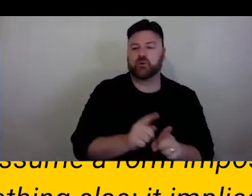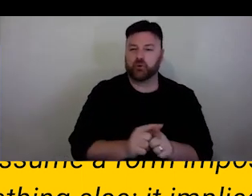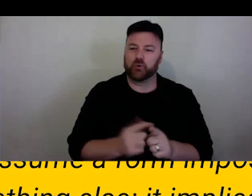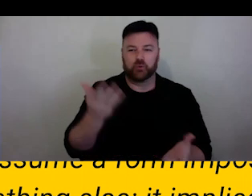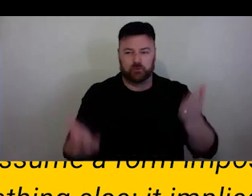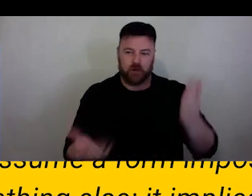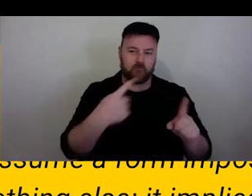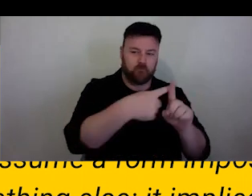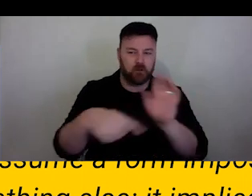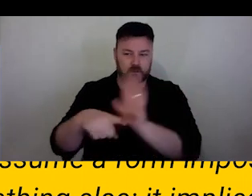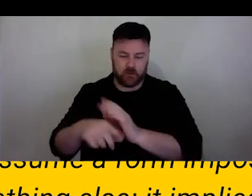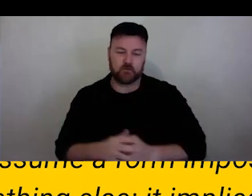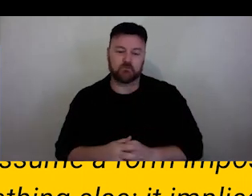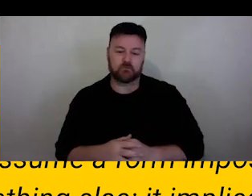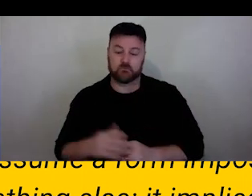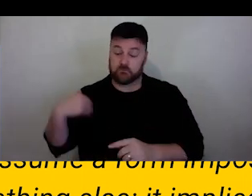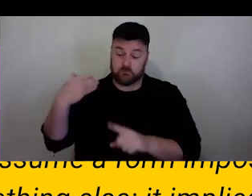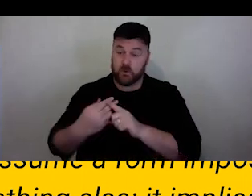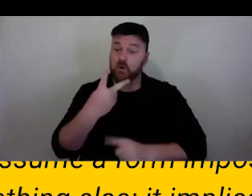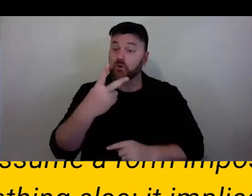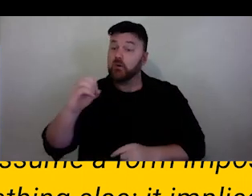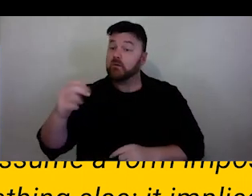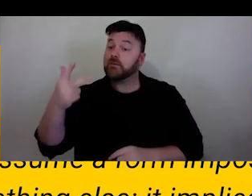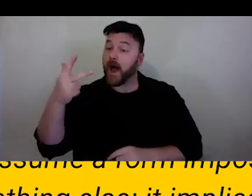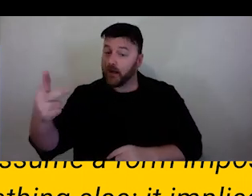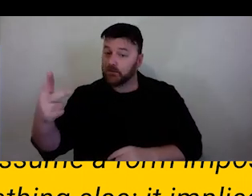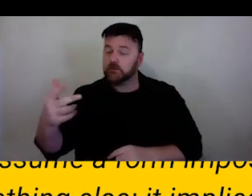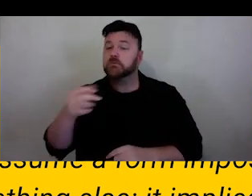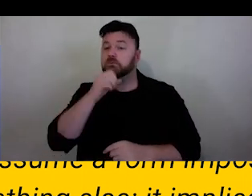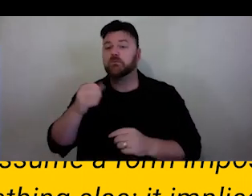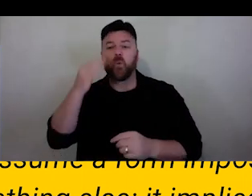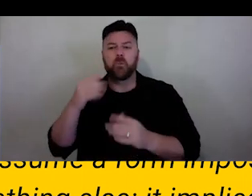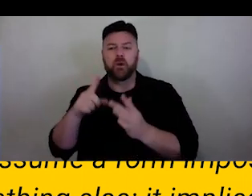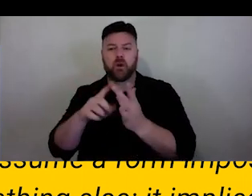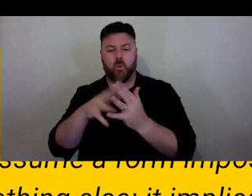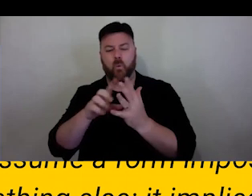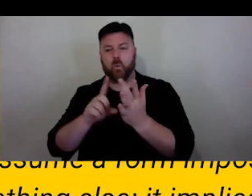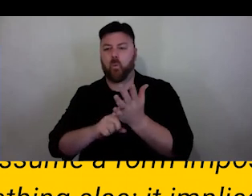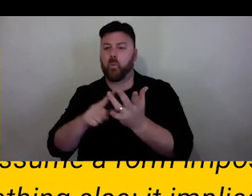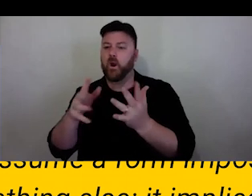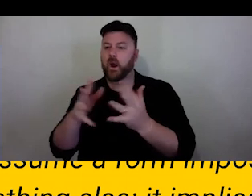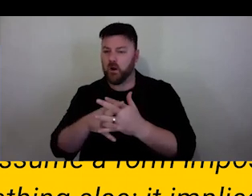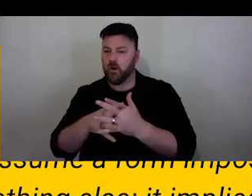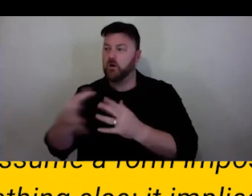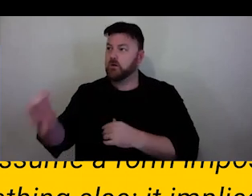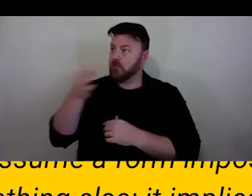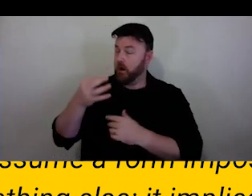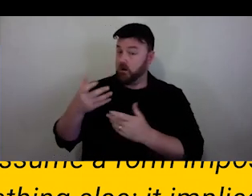in 2008, Willow began a conversation with us and we talked about how we might like to chain the company's structure to run it collaboratively.